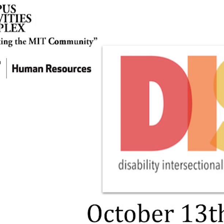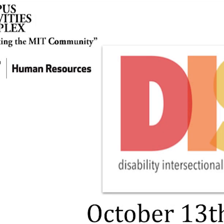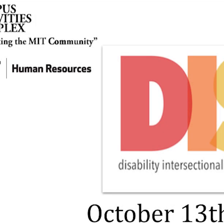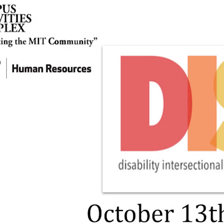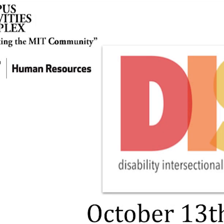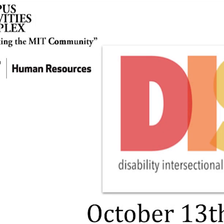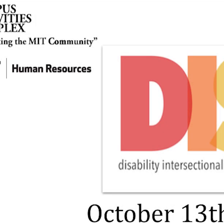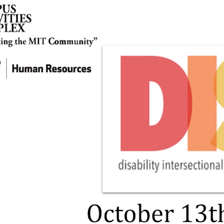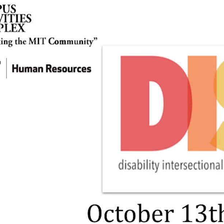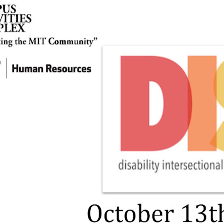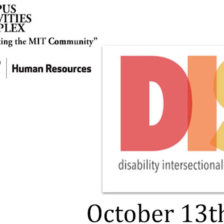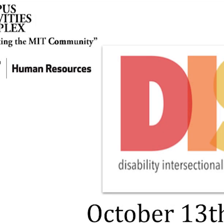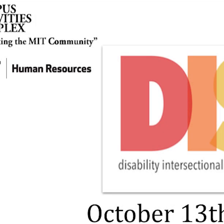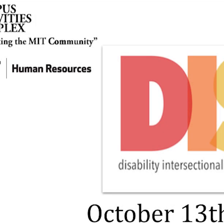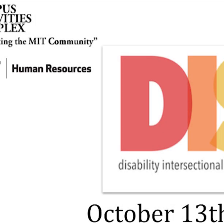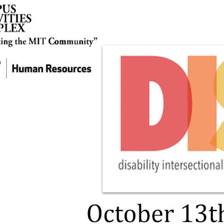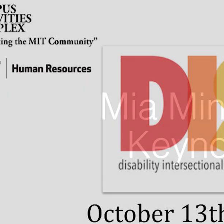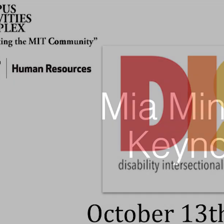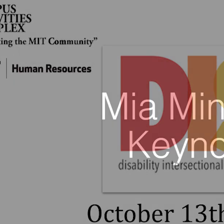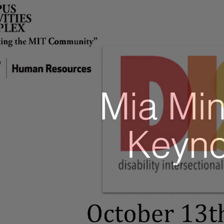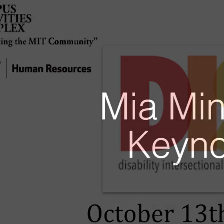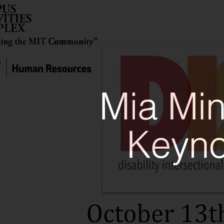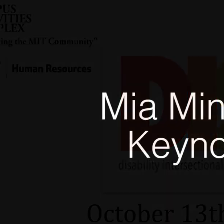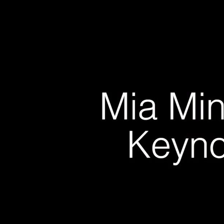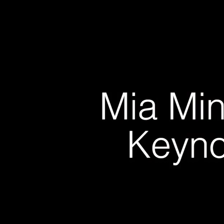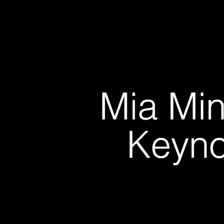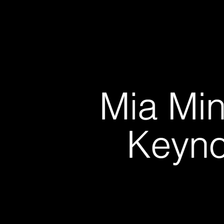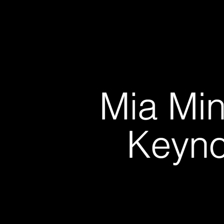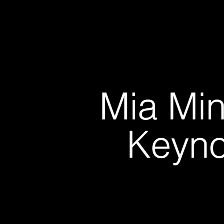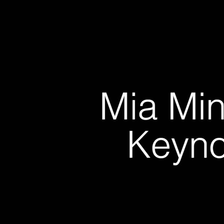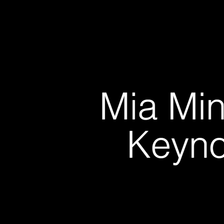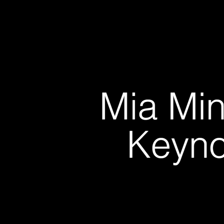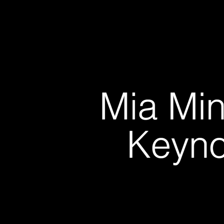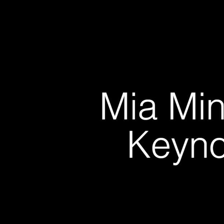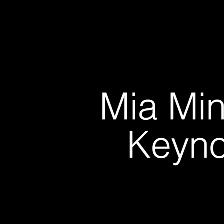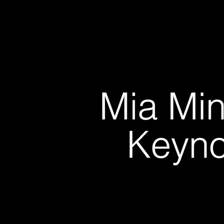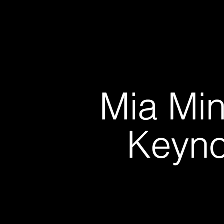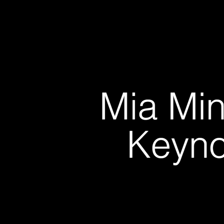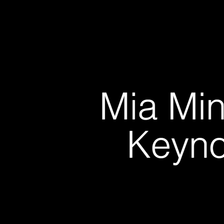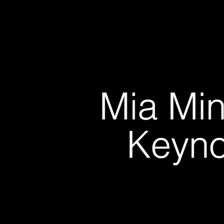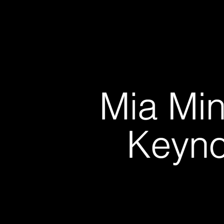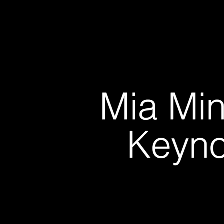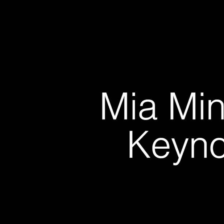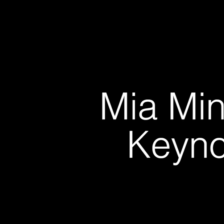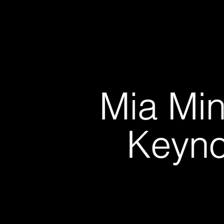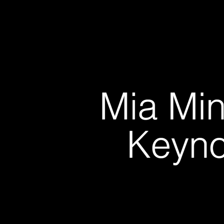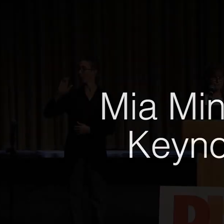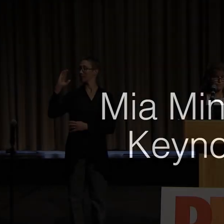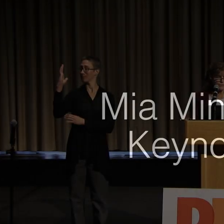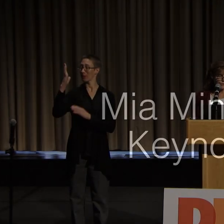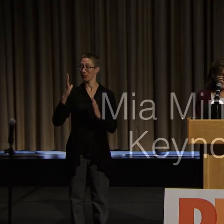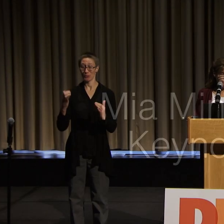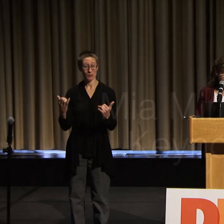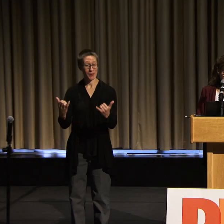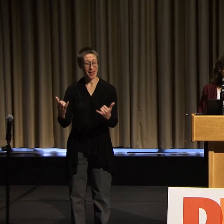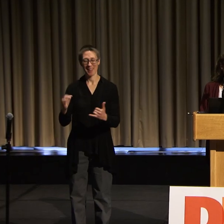Good morning, everyone. Our keynote speaker today is Mia Mingus. Originally from the Caribbean, Mia